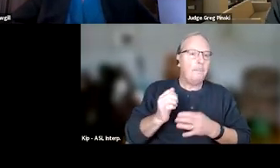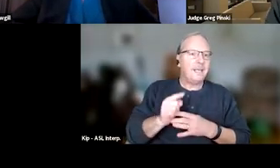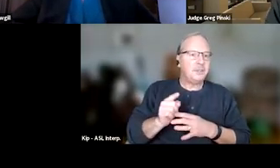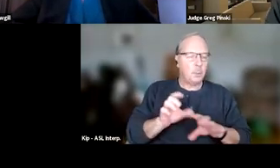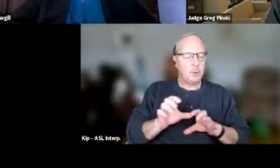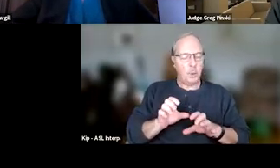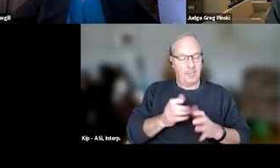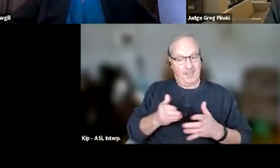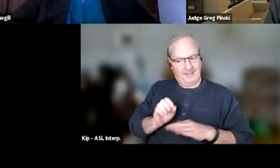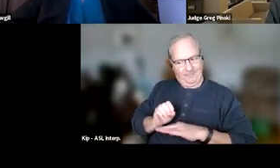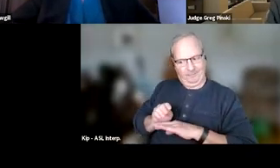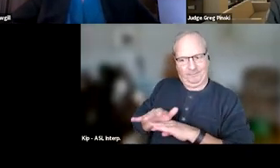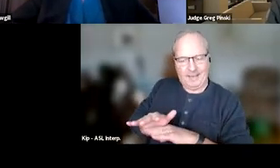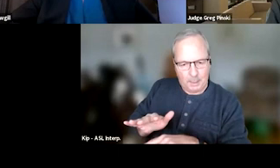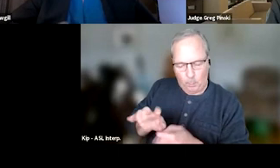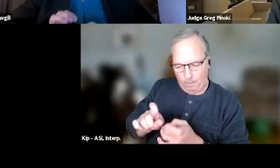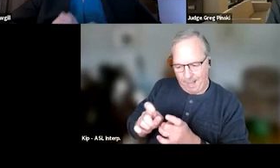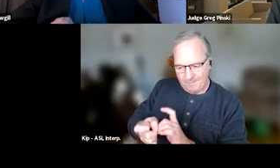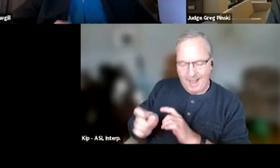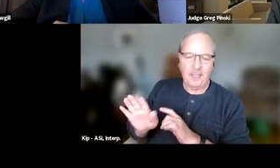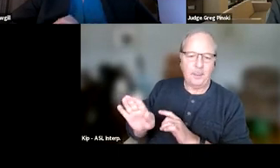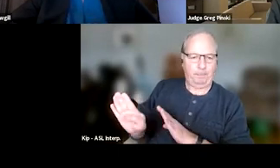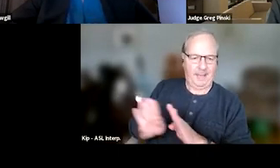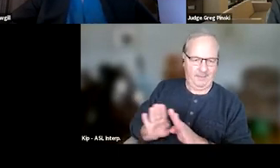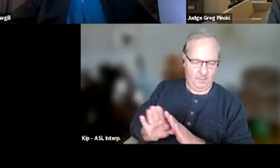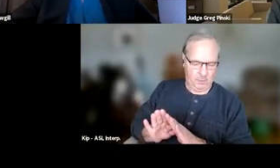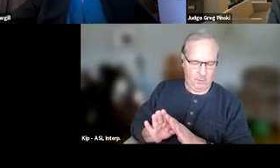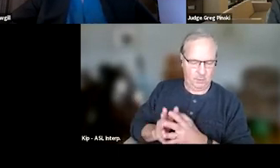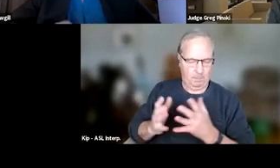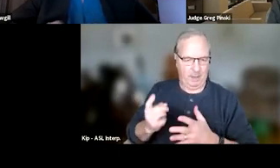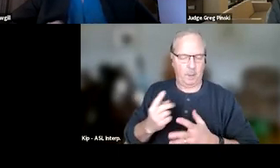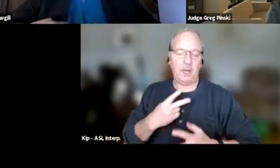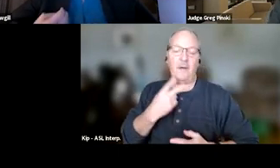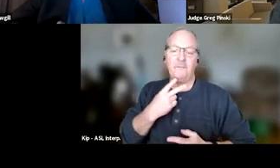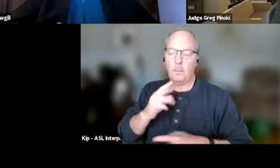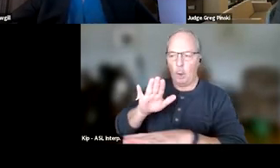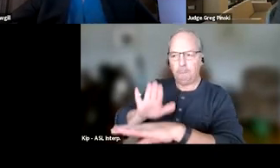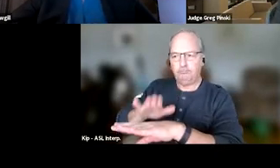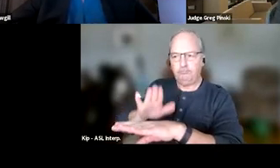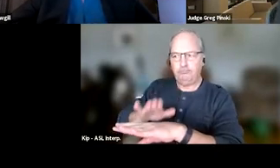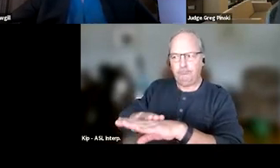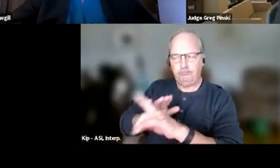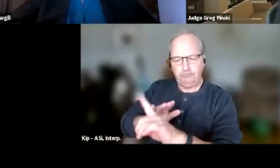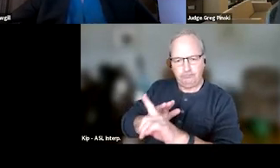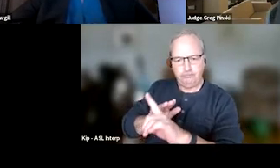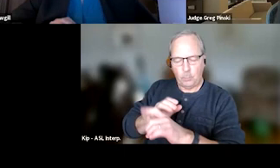and gonna actually modify behavior. So really a big one is verbal reprimand or expressing verbal disappointment.